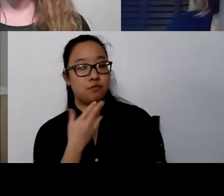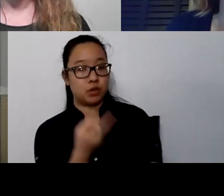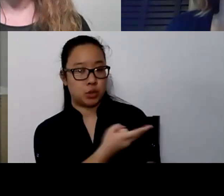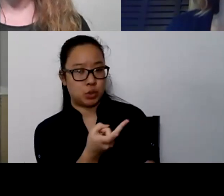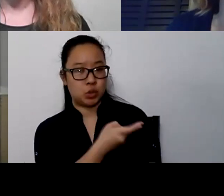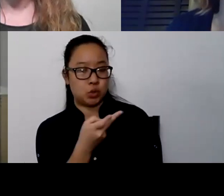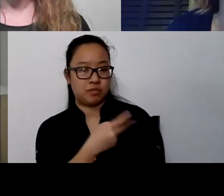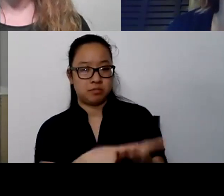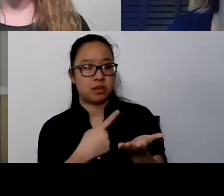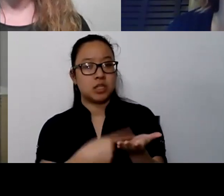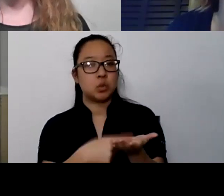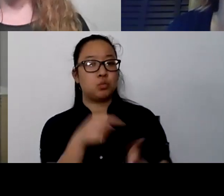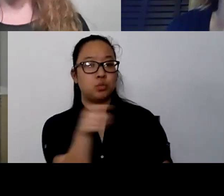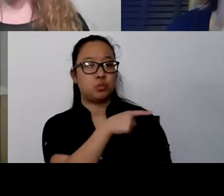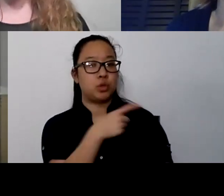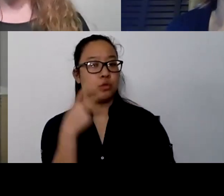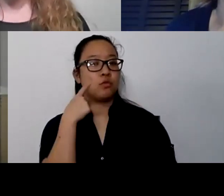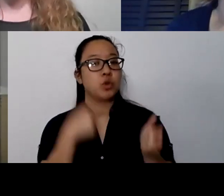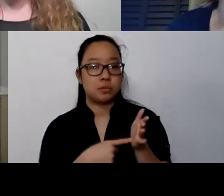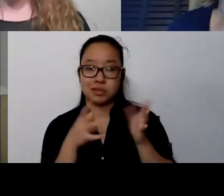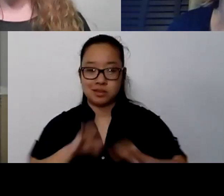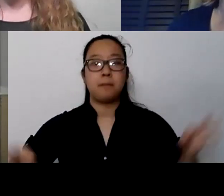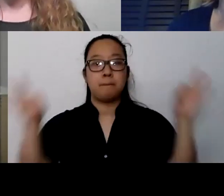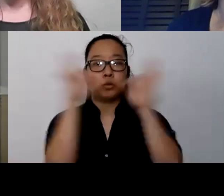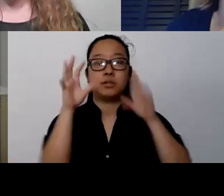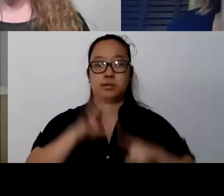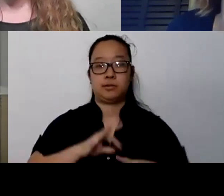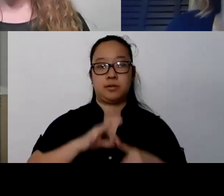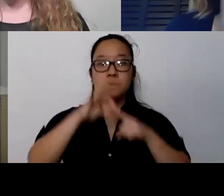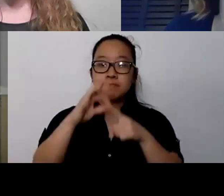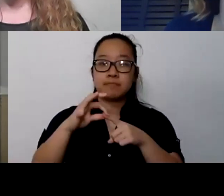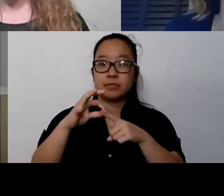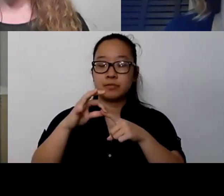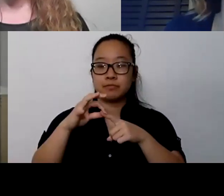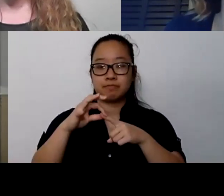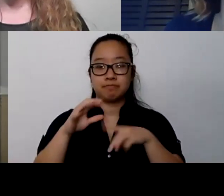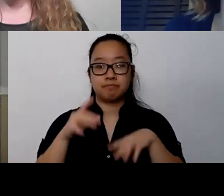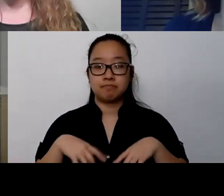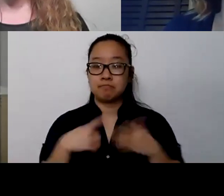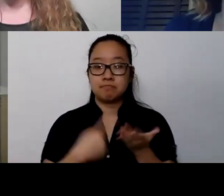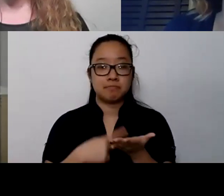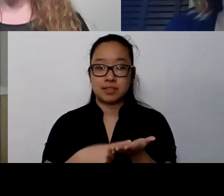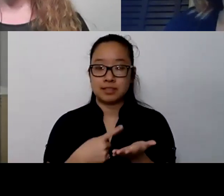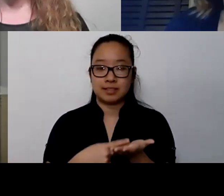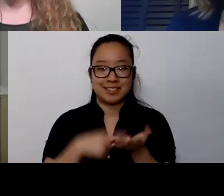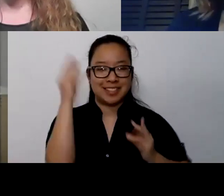I think it's important to just highlight that and name that and then think about where that takes us.